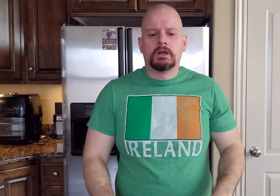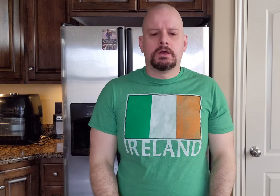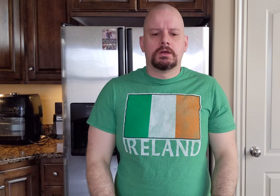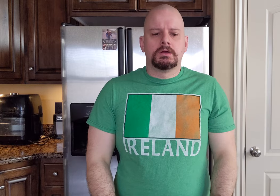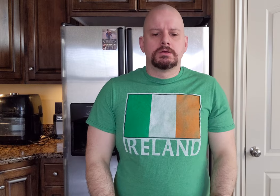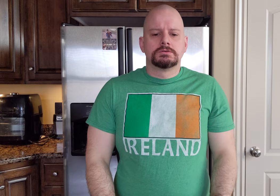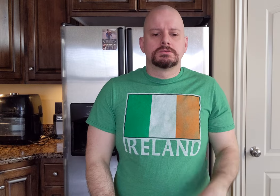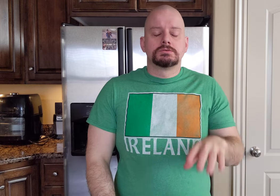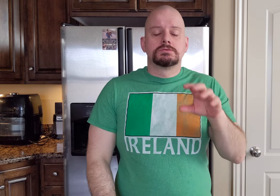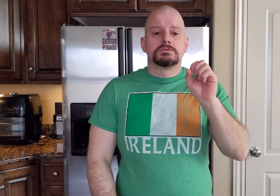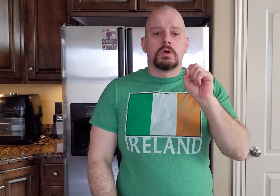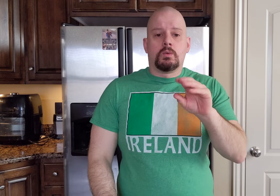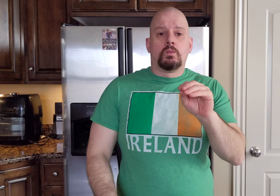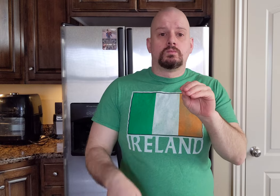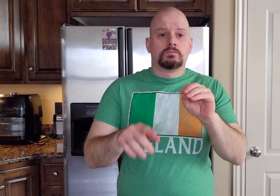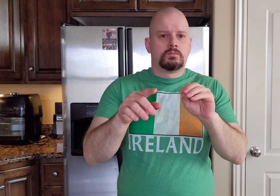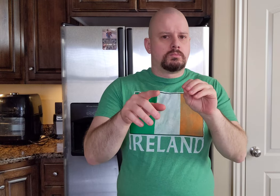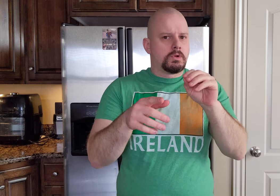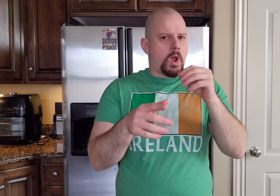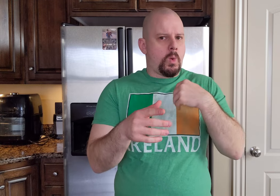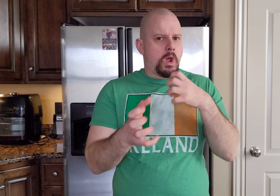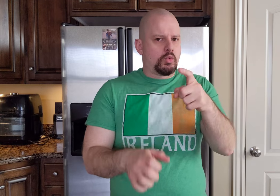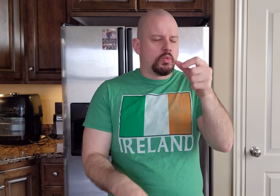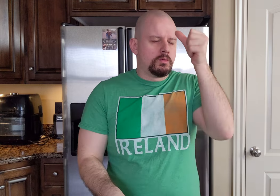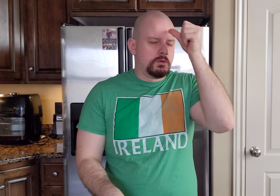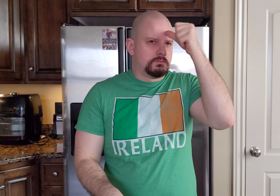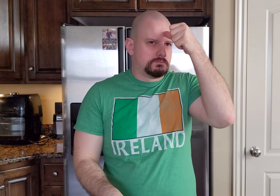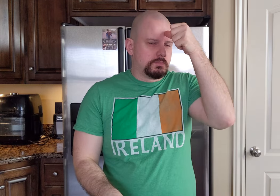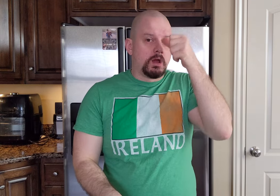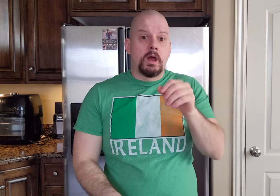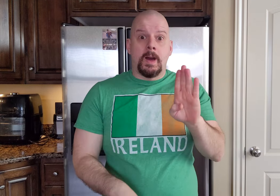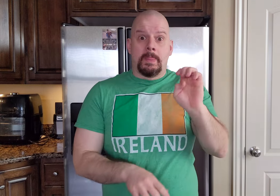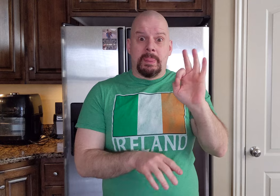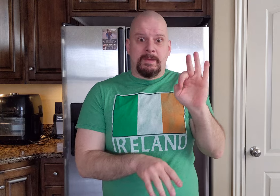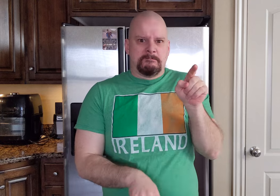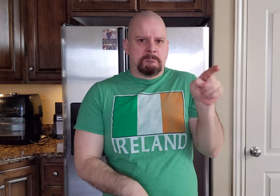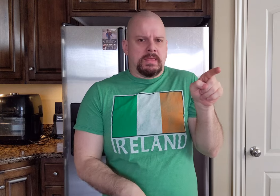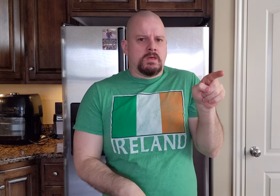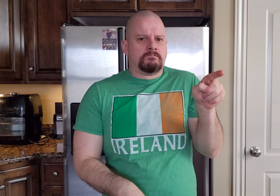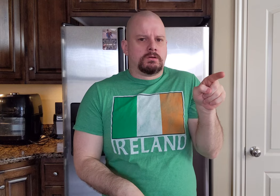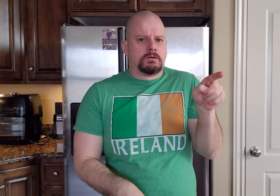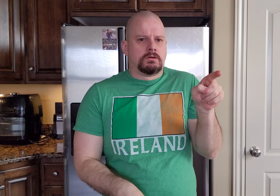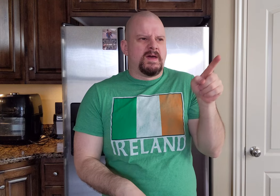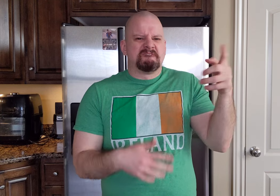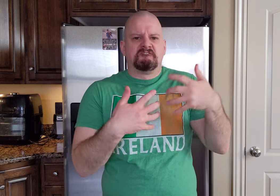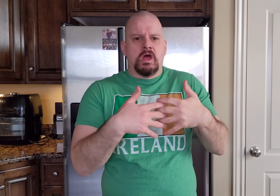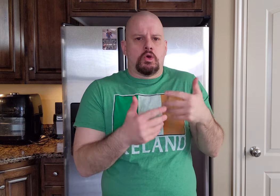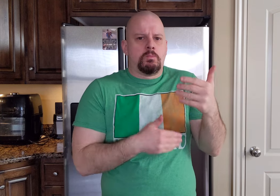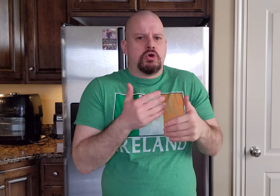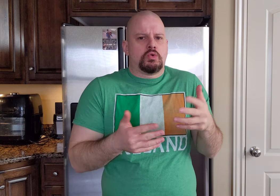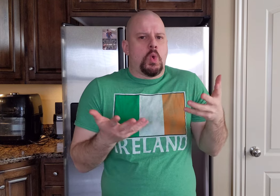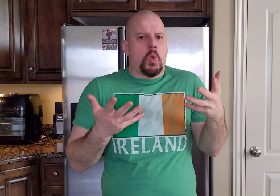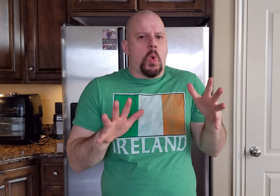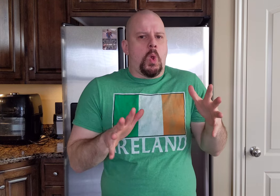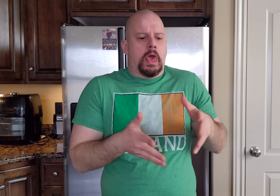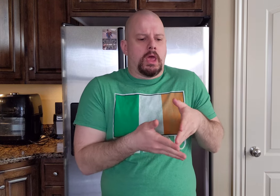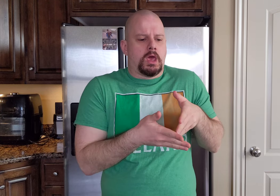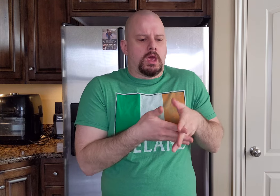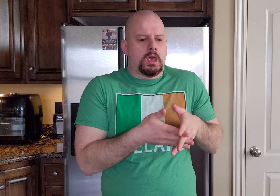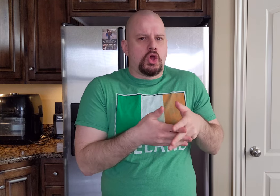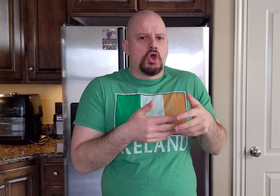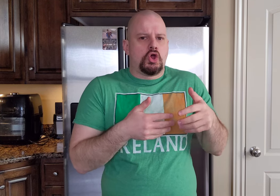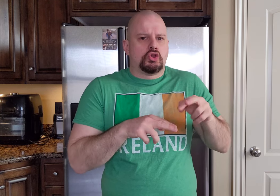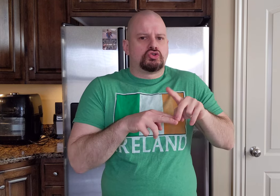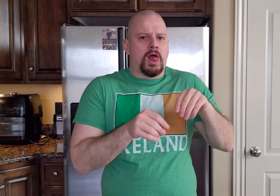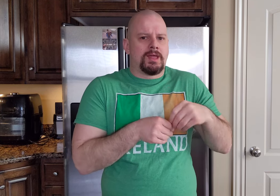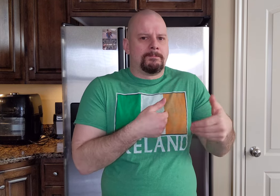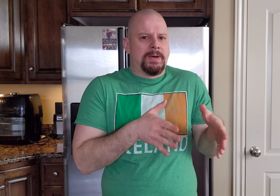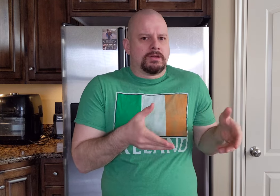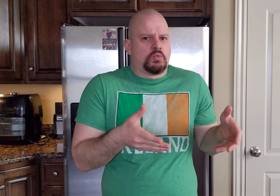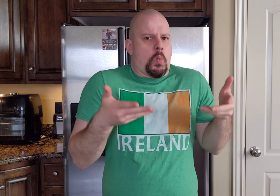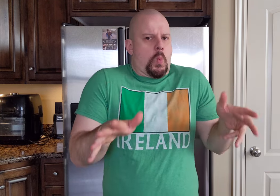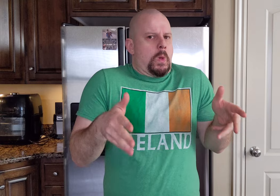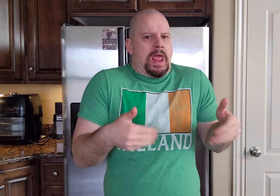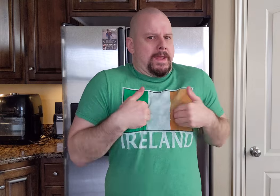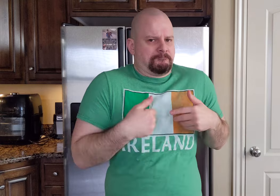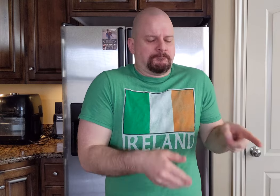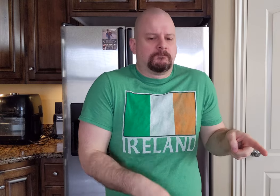I want you to keep in mind that the beef is already processed with salt while braising during the factory package,